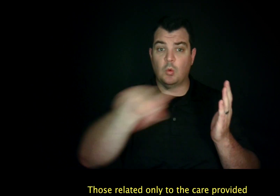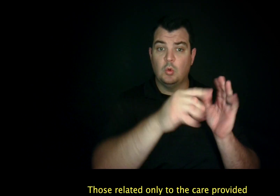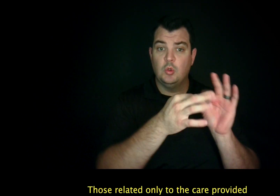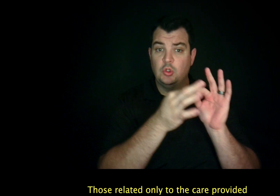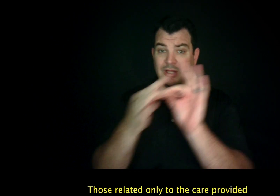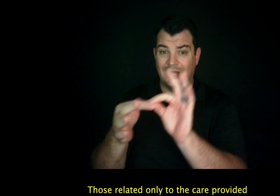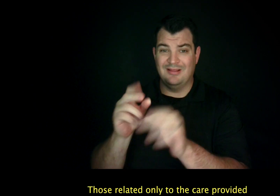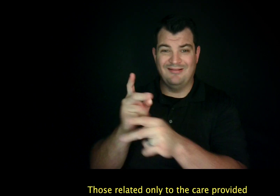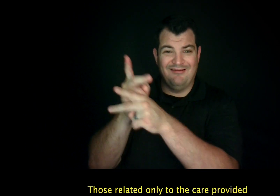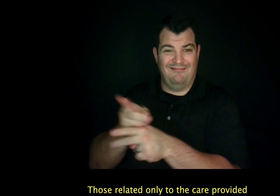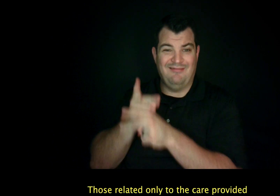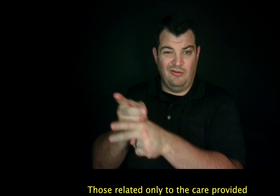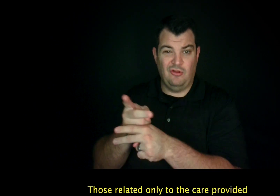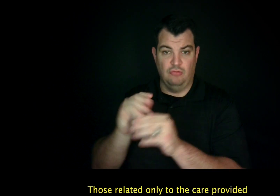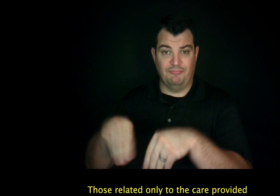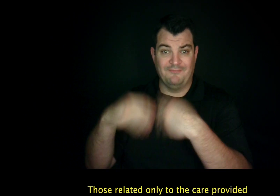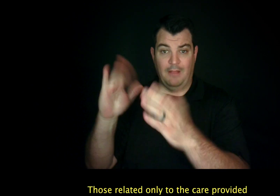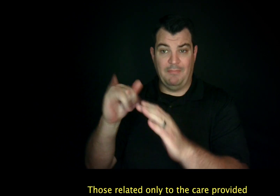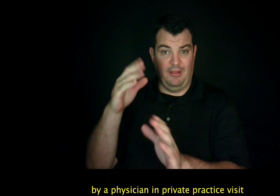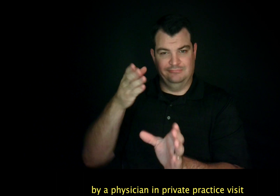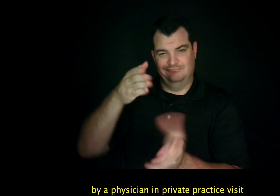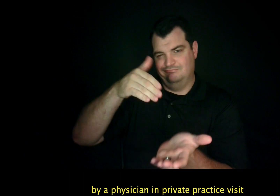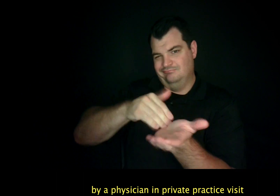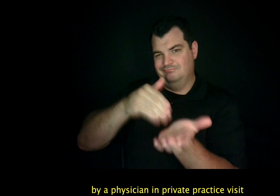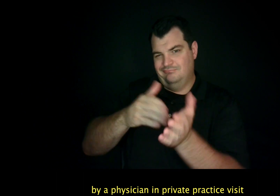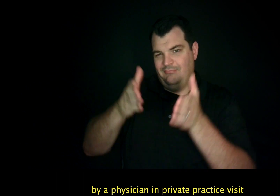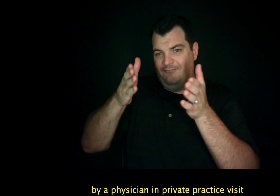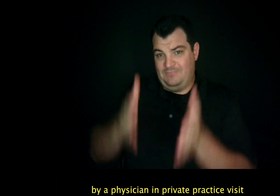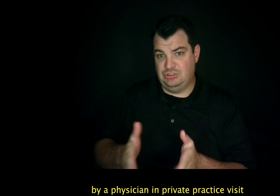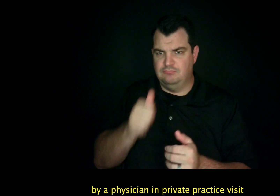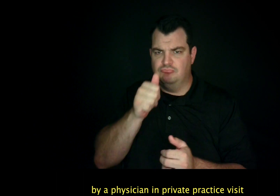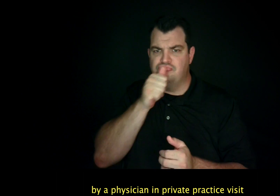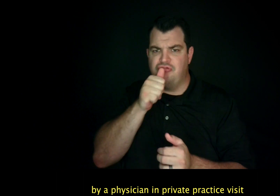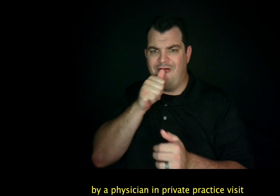Those related only to the care provided by a physician in private practice visit